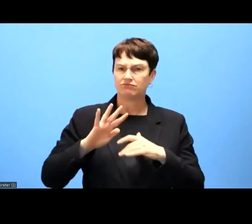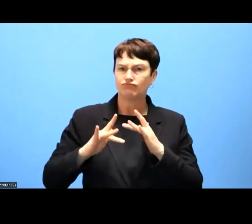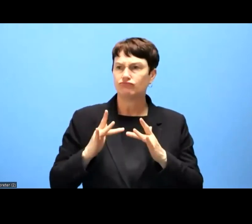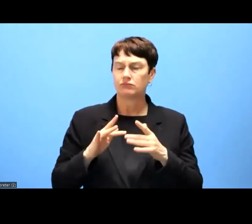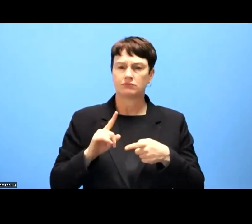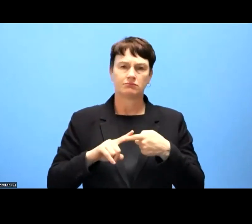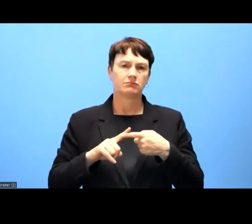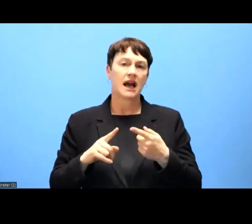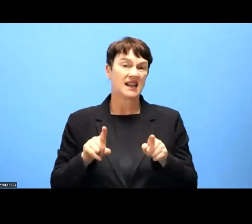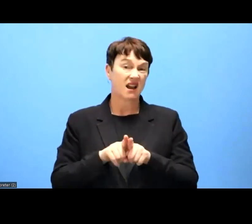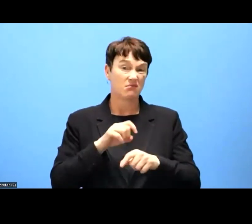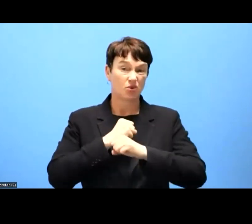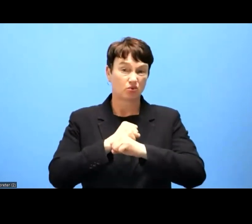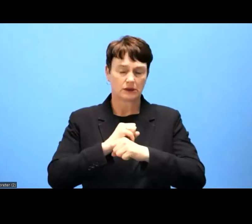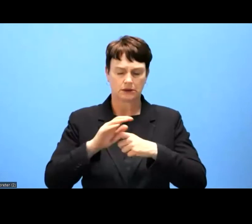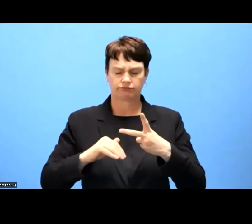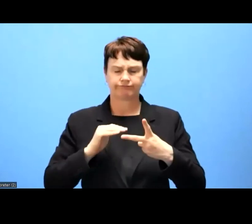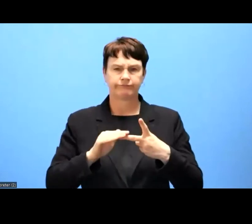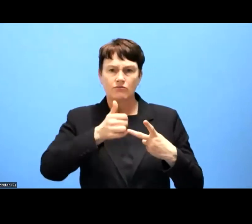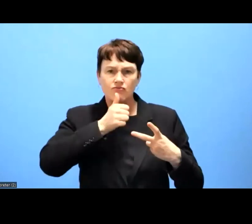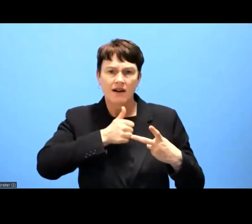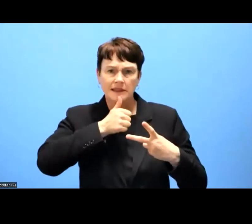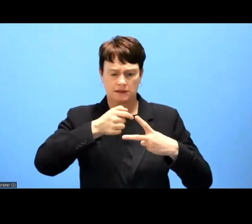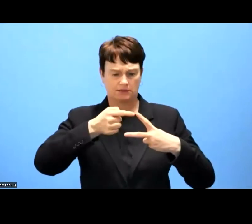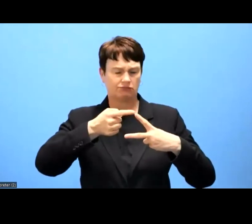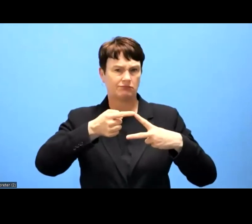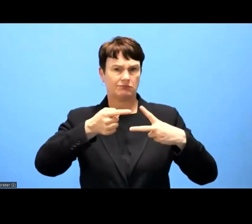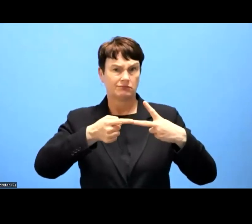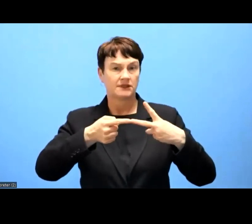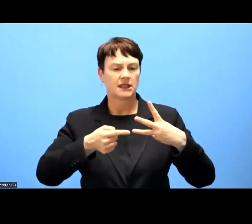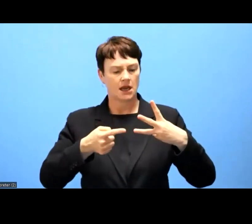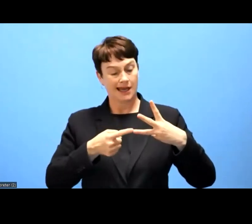come along with accessibility for persons with disabilities, which in the end as we